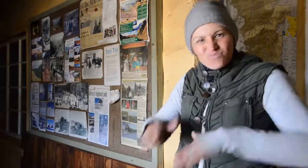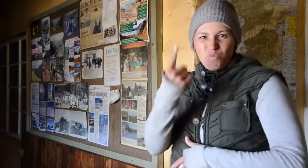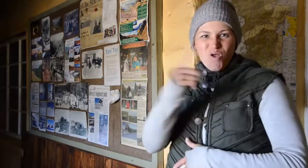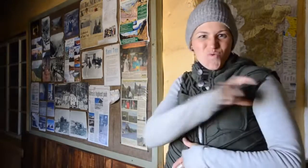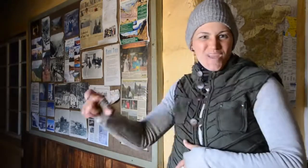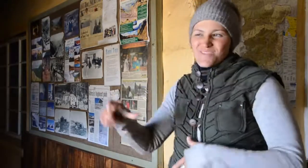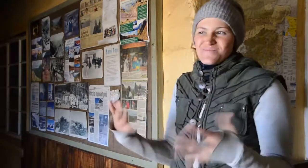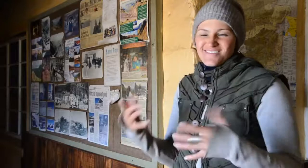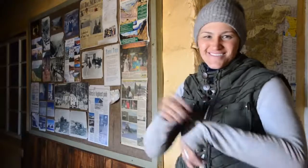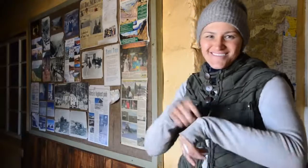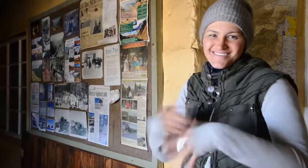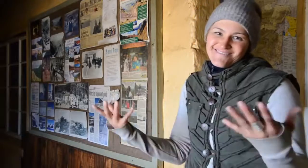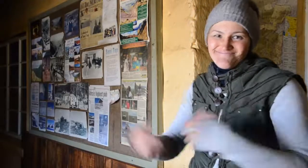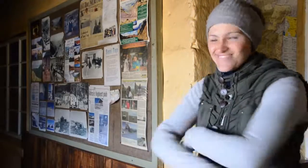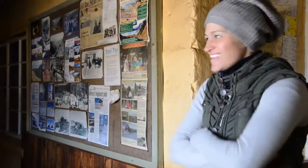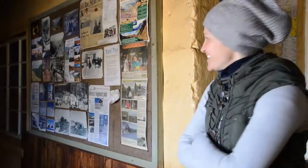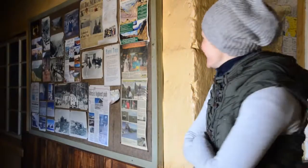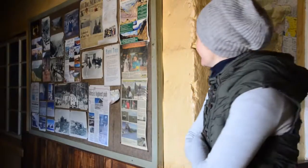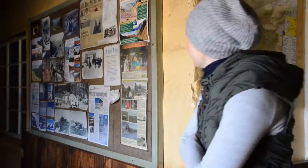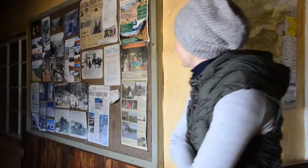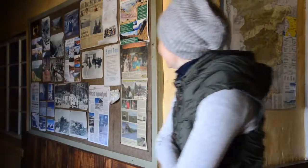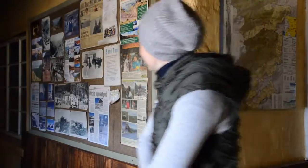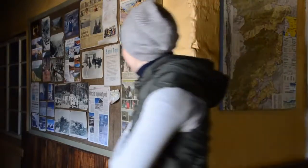I would love to stay here for a week but the schedule does not permit for that.